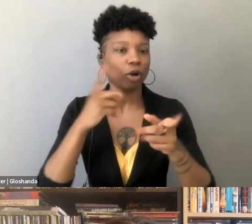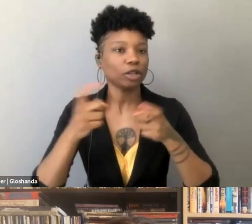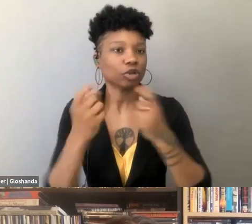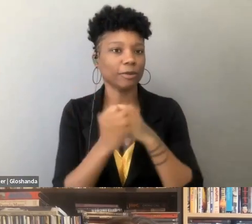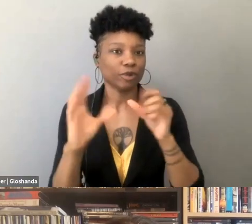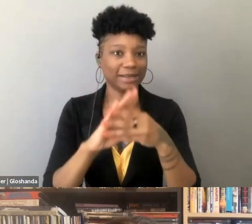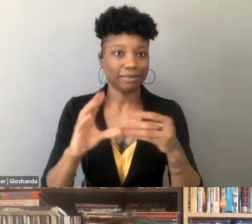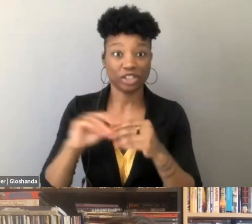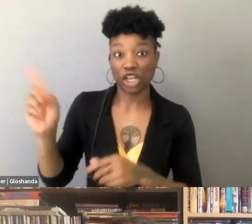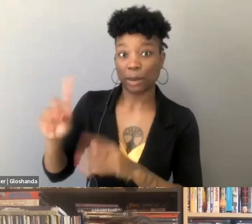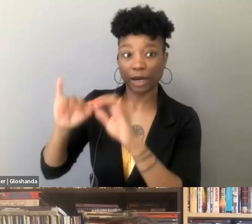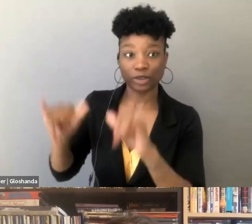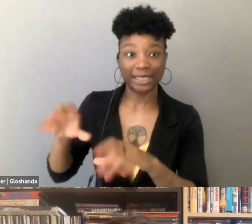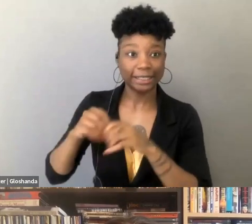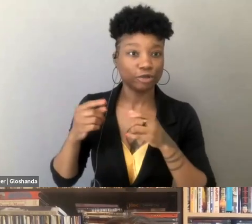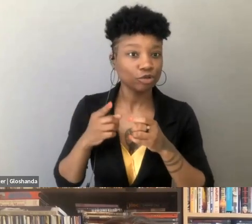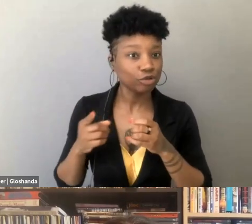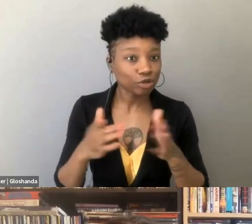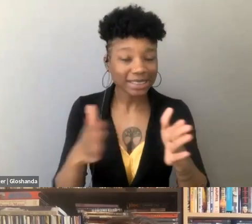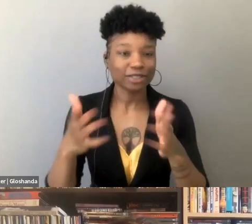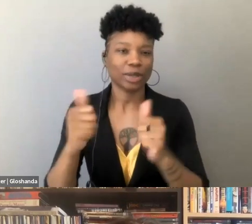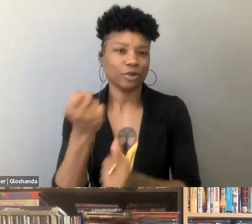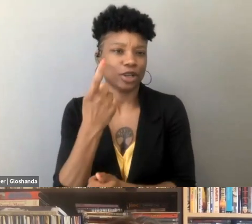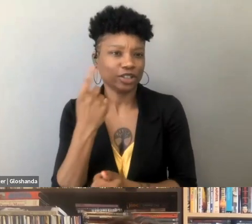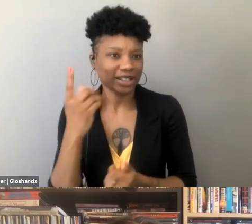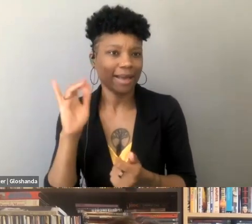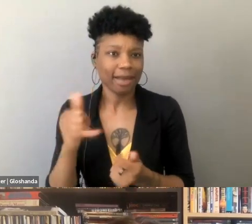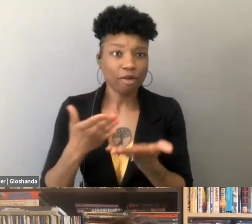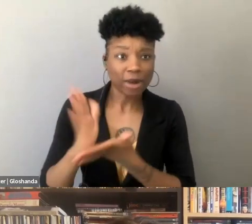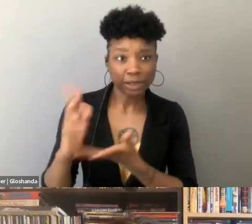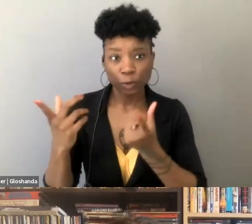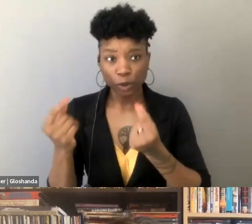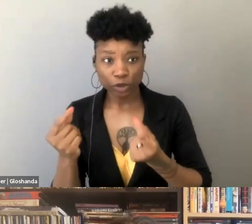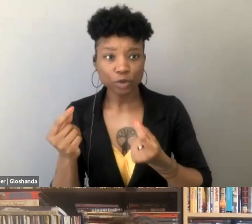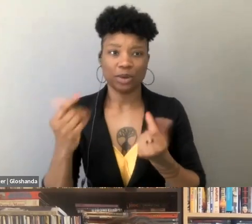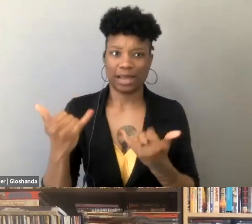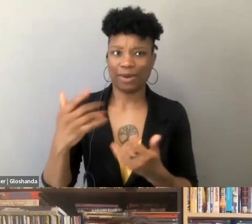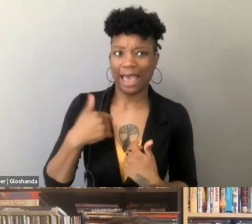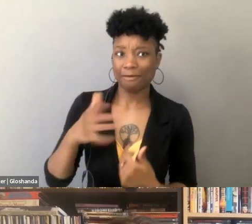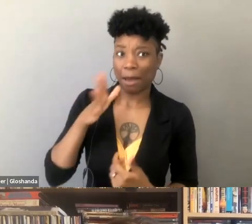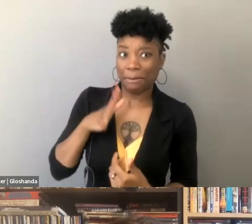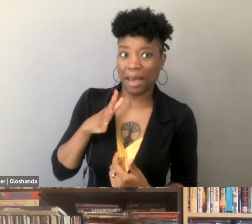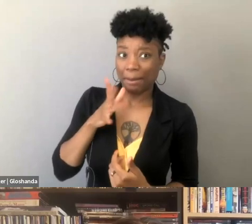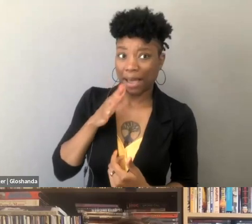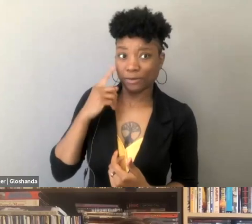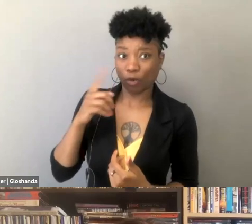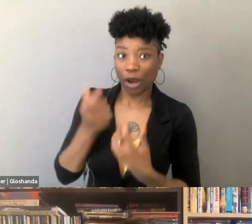and the right understands that, you know, Moms for Liberty is astroturfed, but they are showing up at school board meetings in a way that I think, until very, very recently,